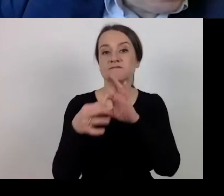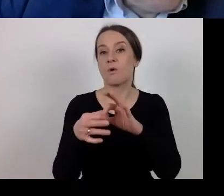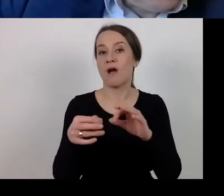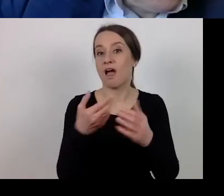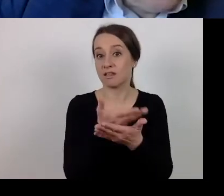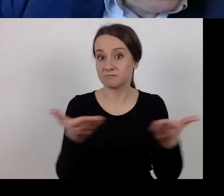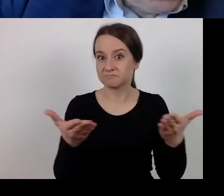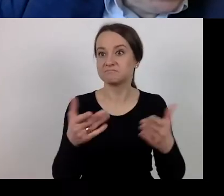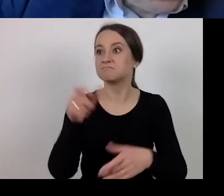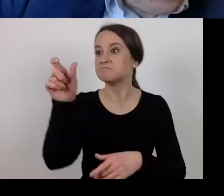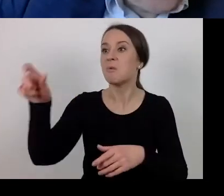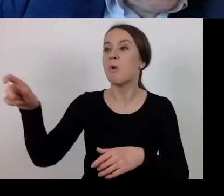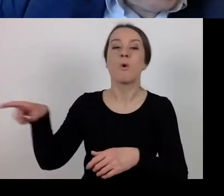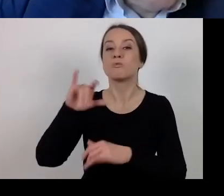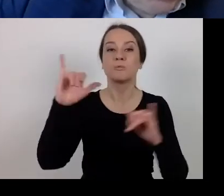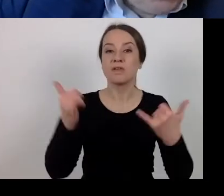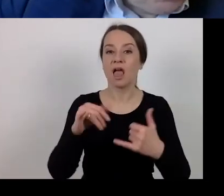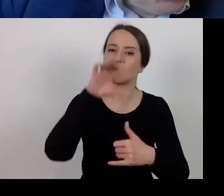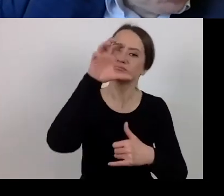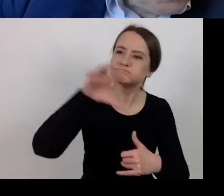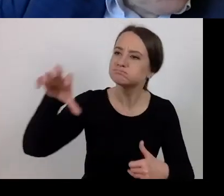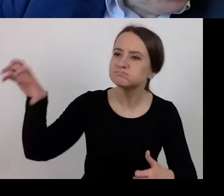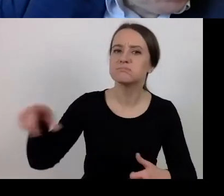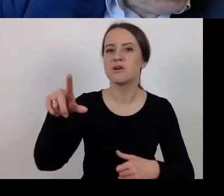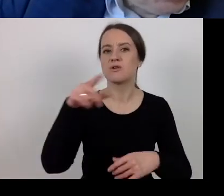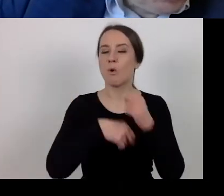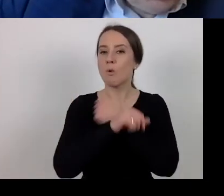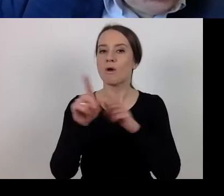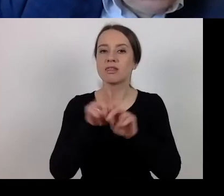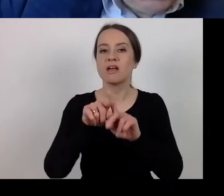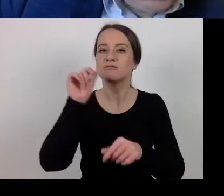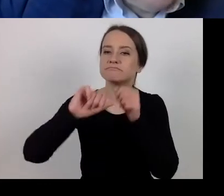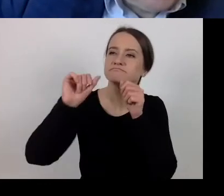criteria or deadlines.